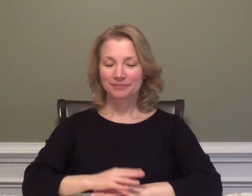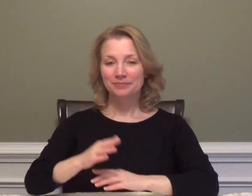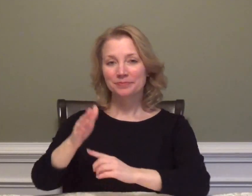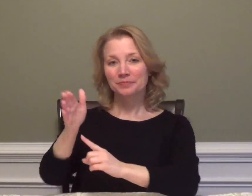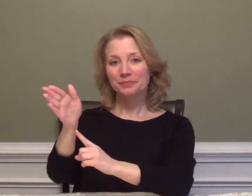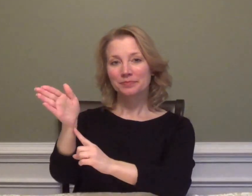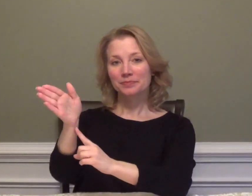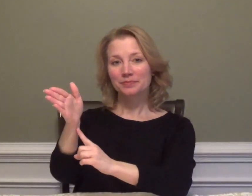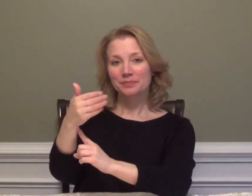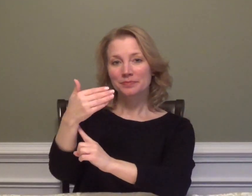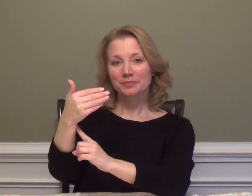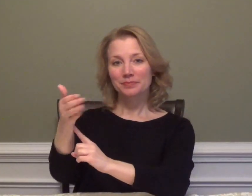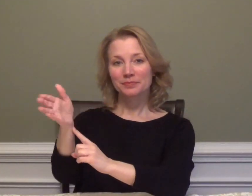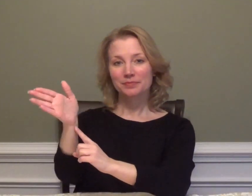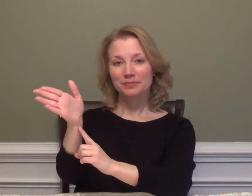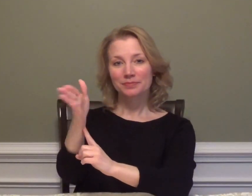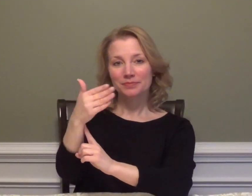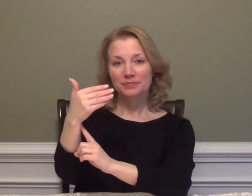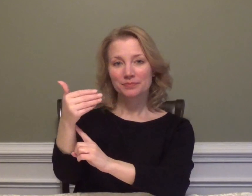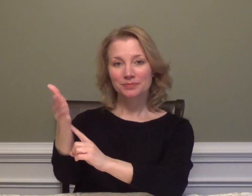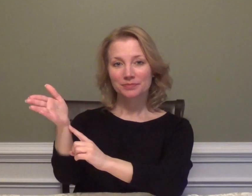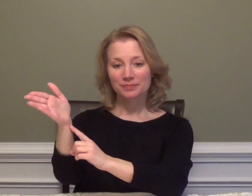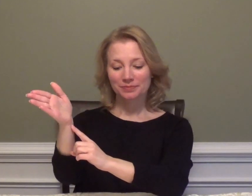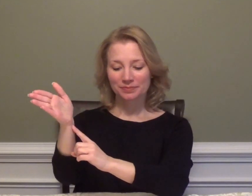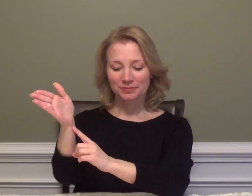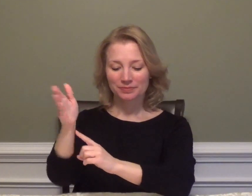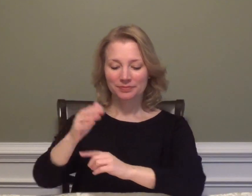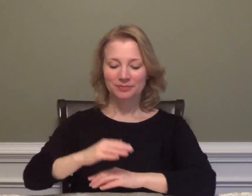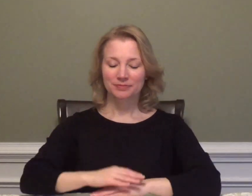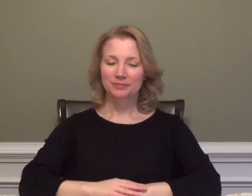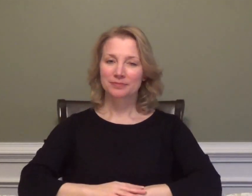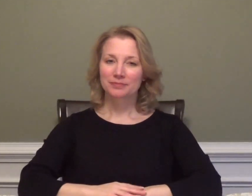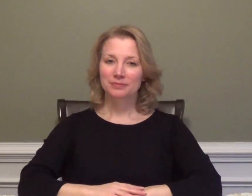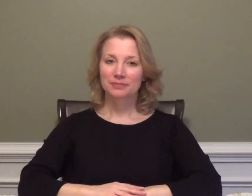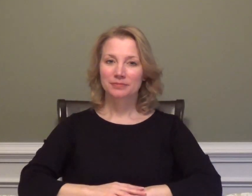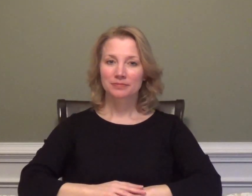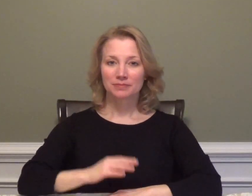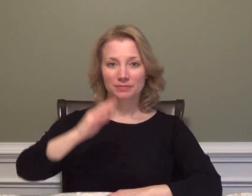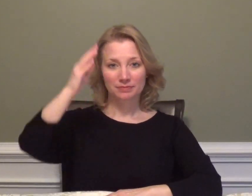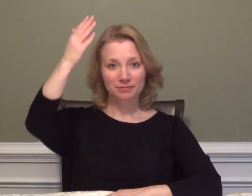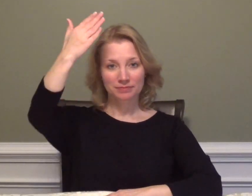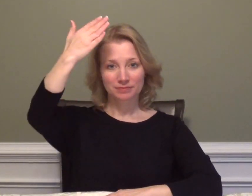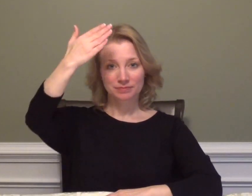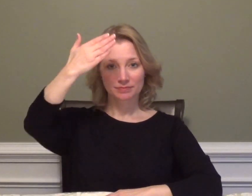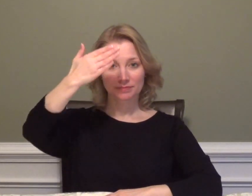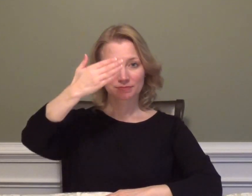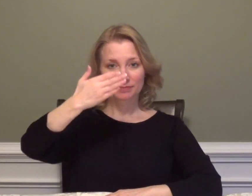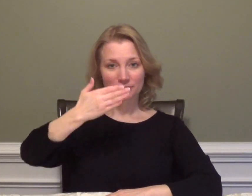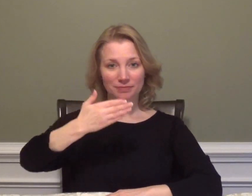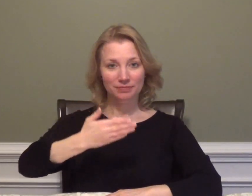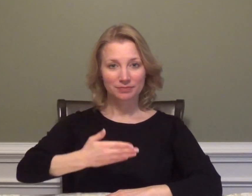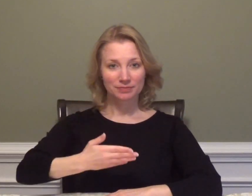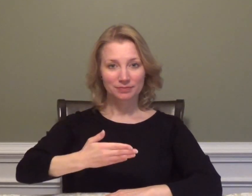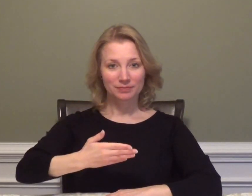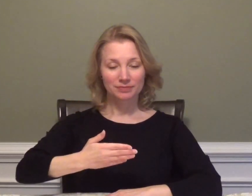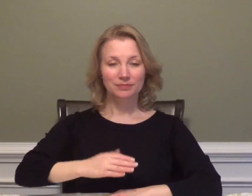FLAG FRONT